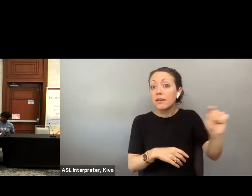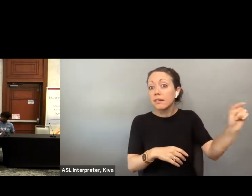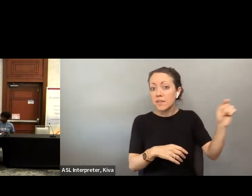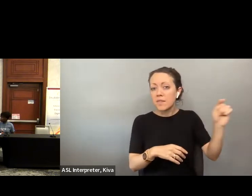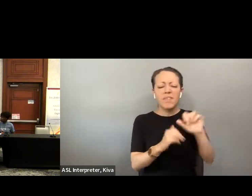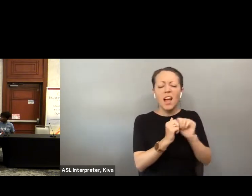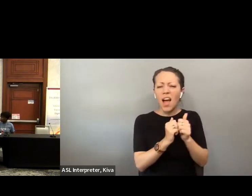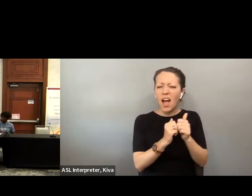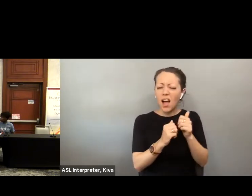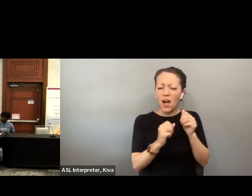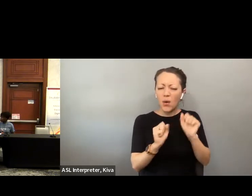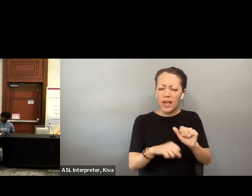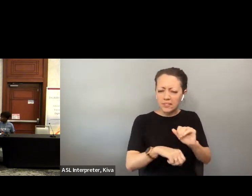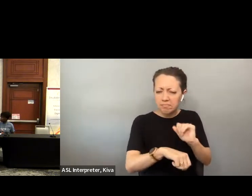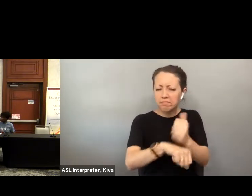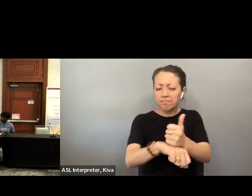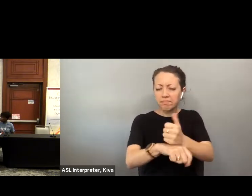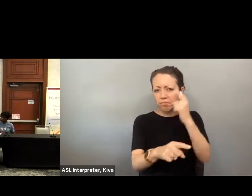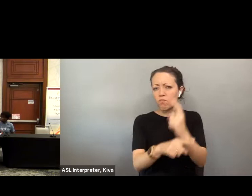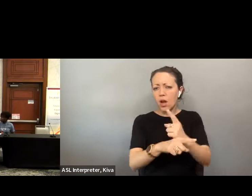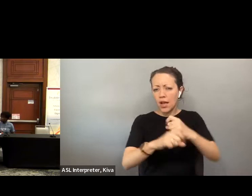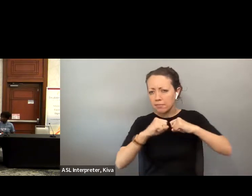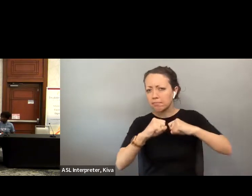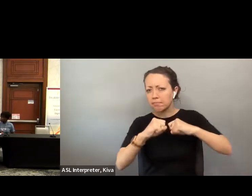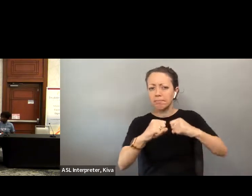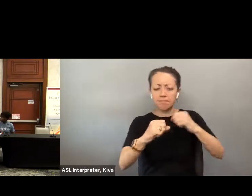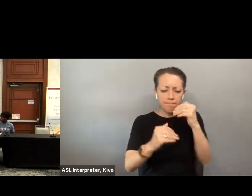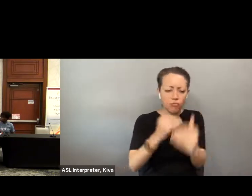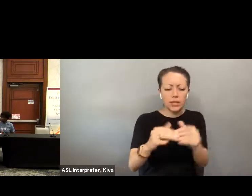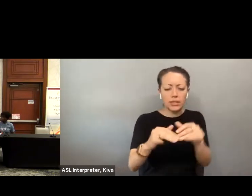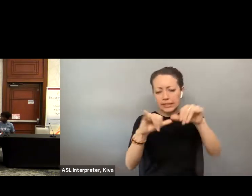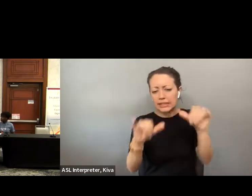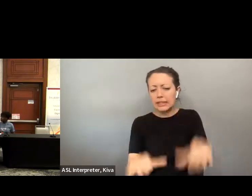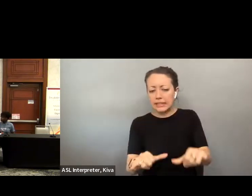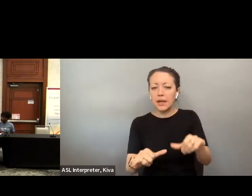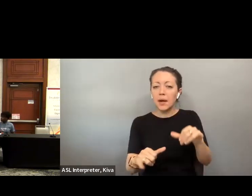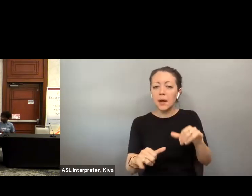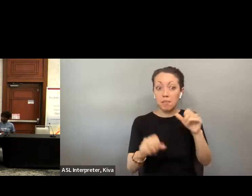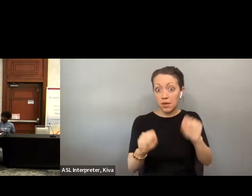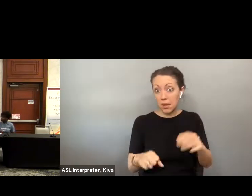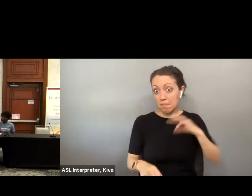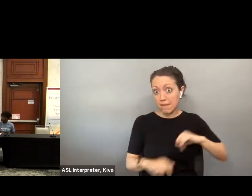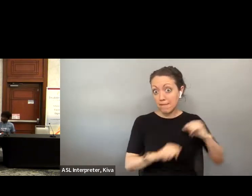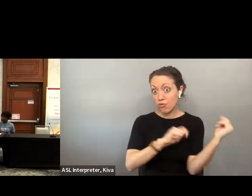may not have disabilities but may live overseas or may be in the military or those sorts of things. How can finding a secure way to do this really benefit